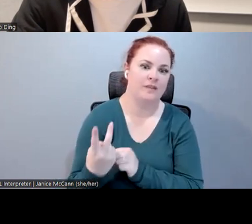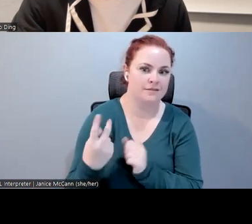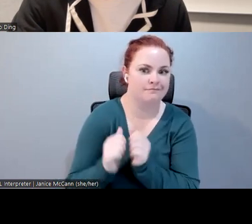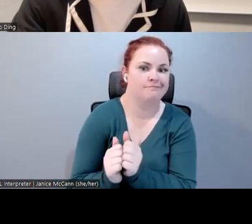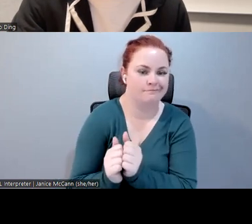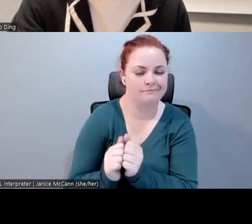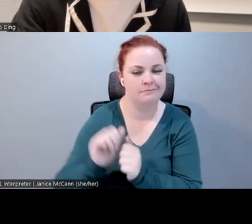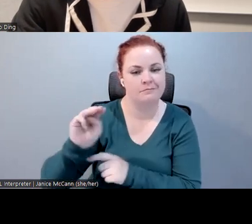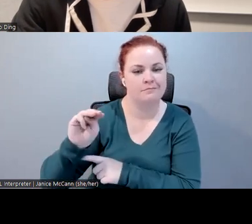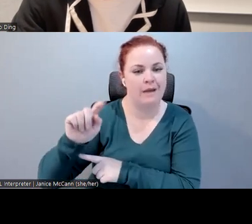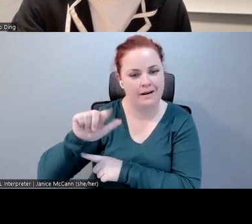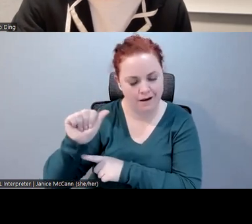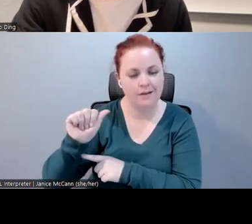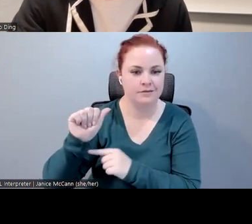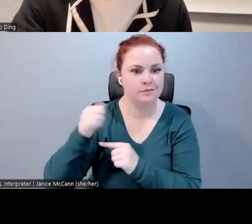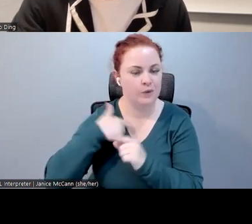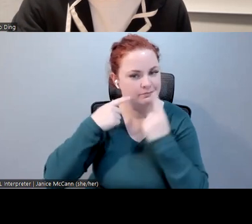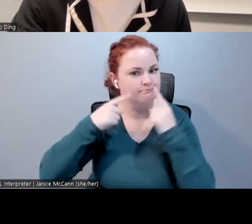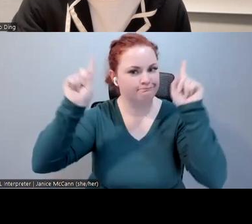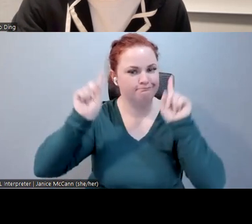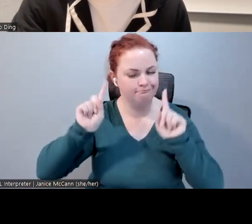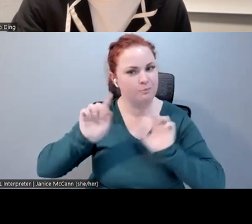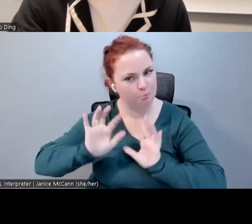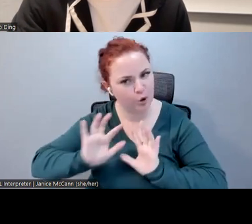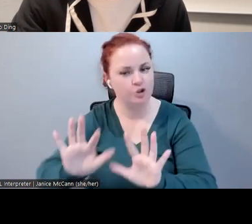successfully pushed for a couple of accessibility features to be